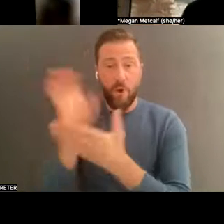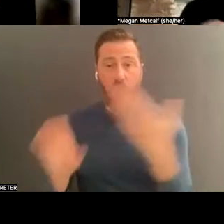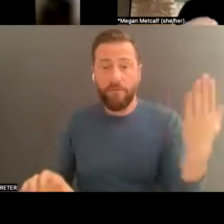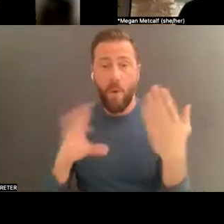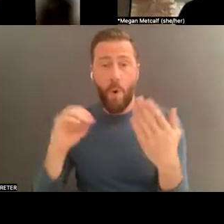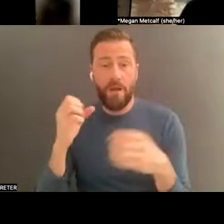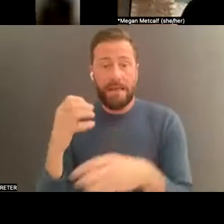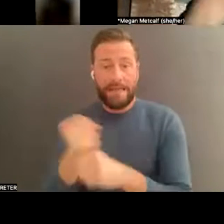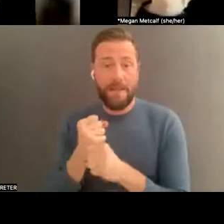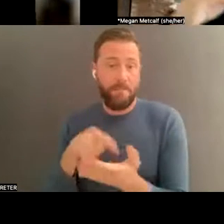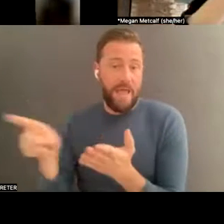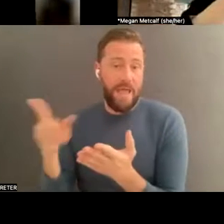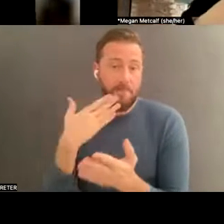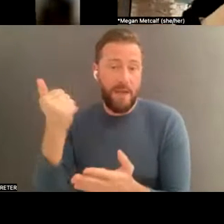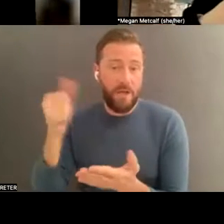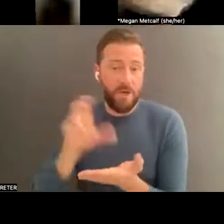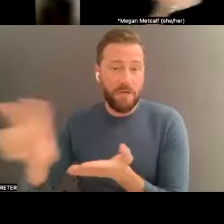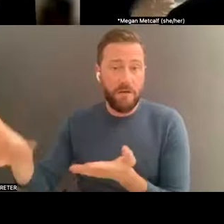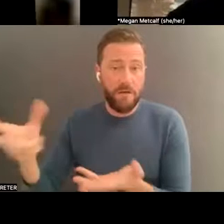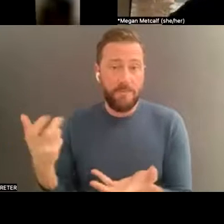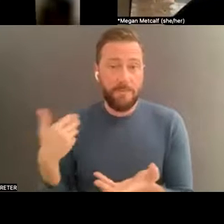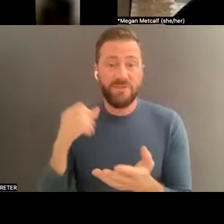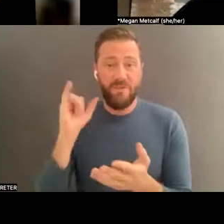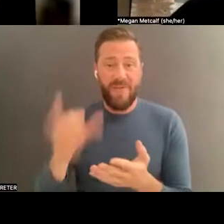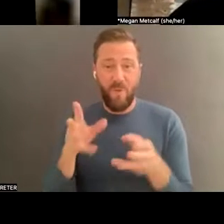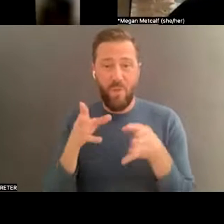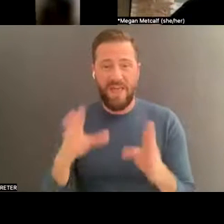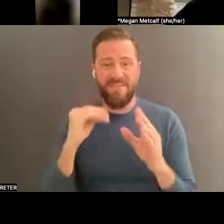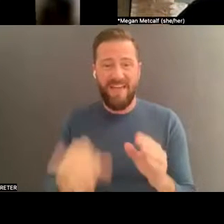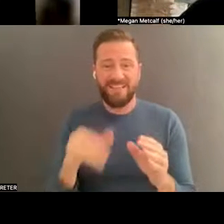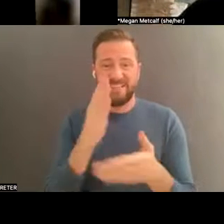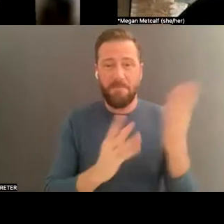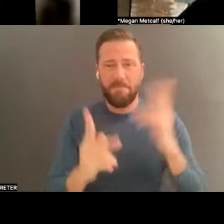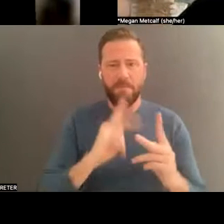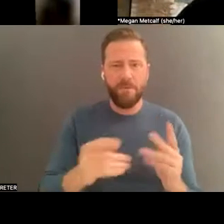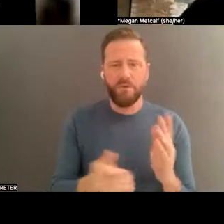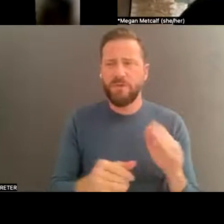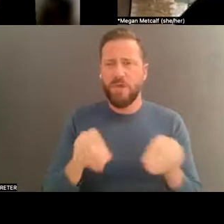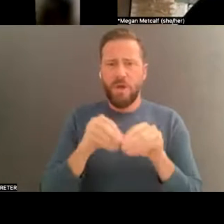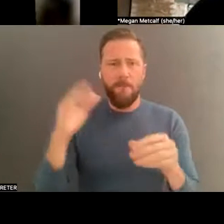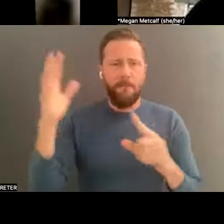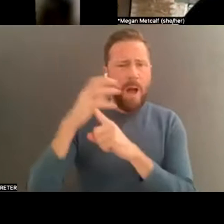that the like circulation of certain people's dance s and its appropriation by other people leads